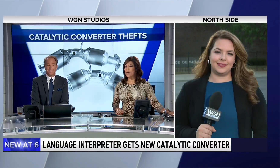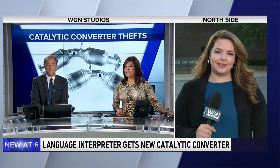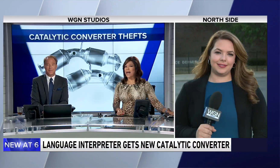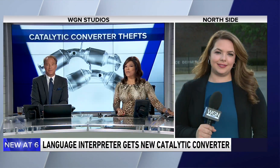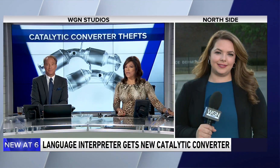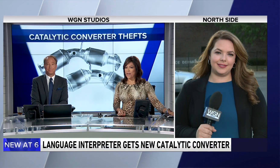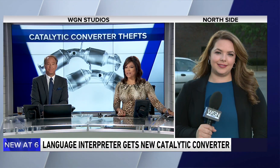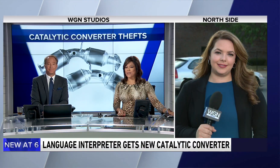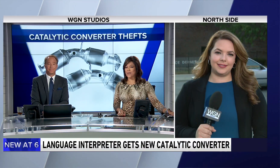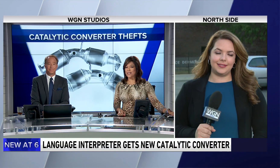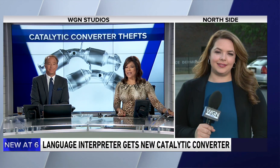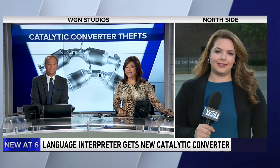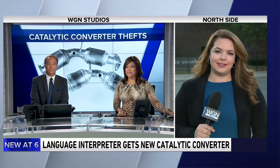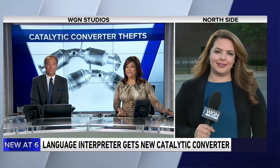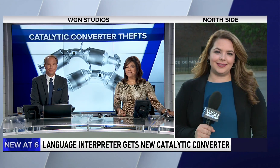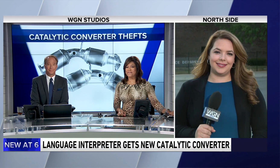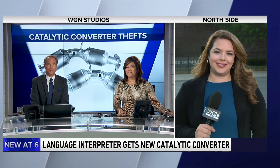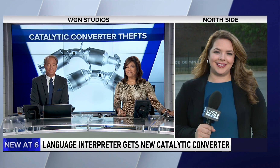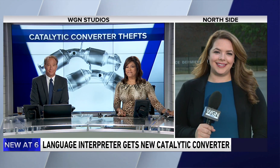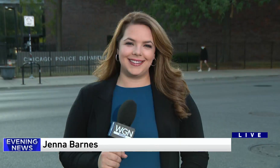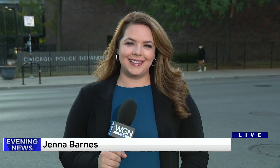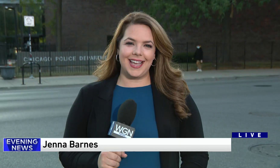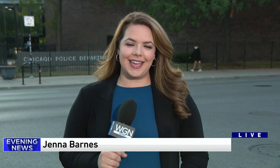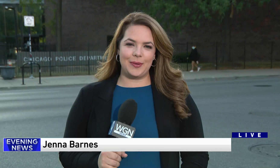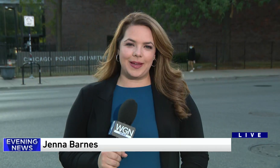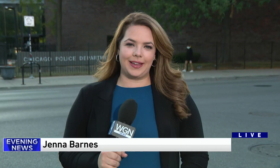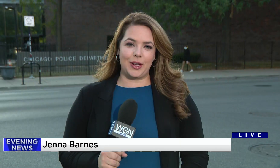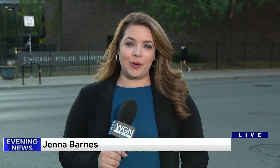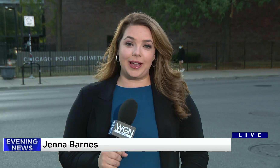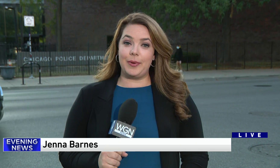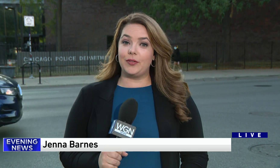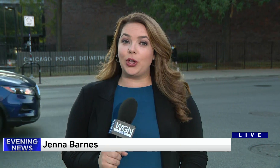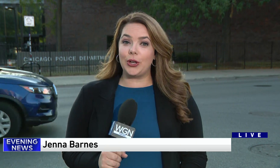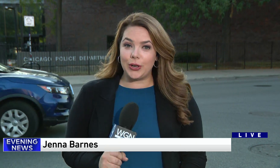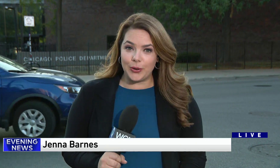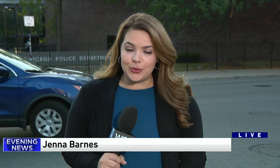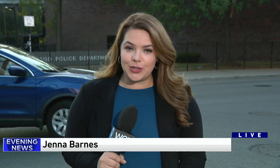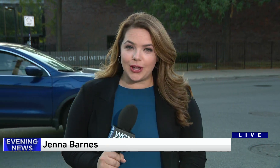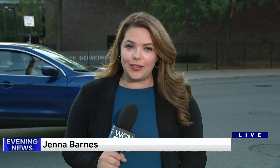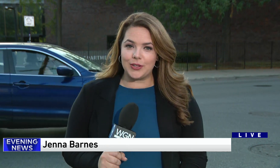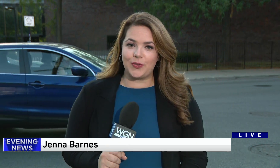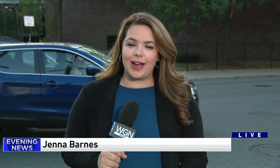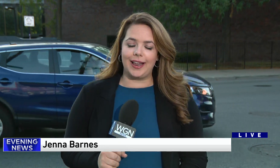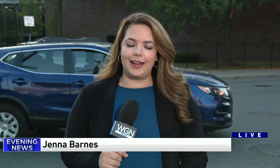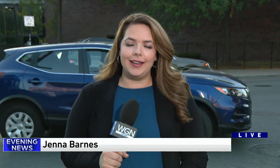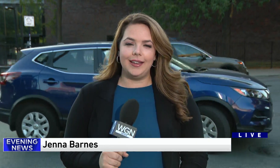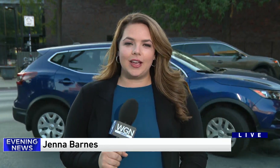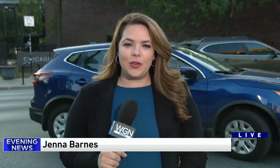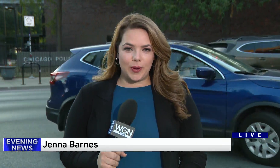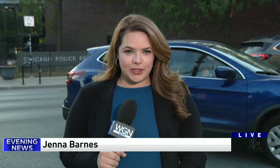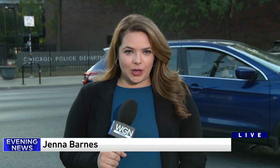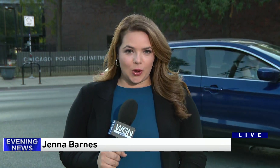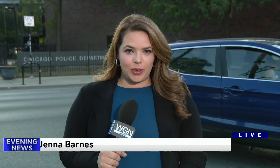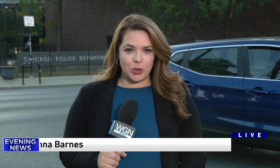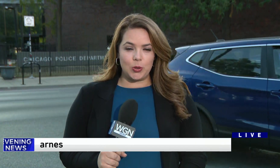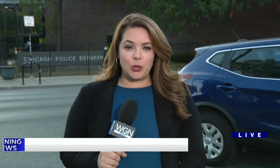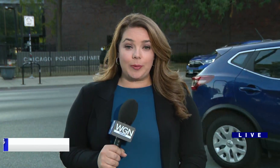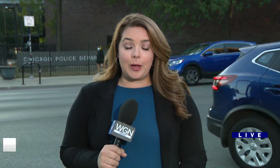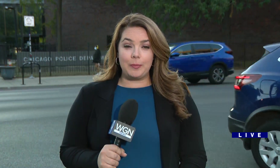AS CATALYTIC CONVERTER THEFTS ON THE RISE HERE IN CHICAGO, ONE VICTIM HAD A HAPPY ENDING TODAY TO HIS STORY. WGN. JENNA BARNES IS LIVE ON THE NORTHWEST SIDE WITH THAT